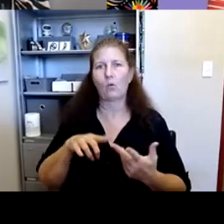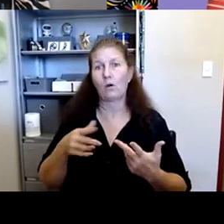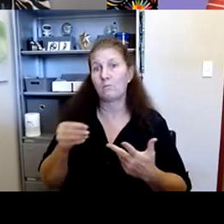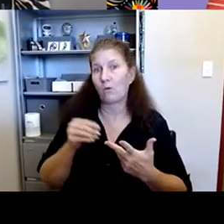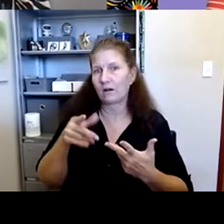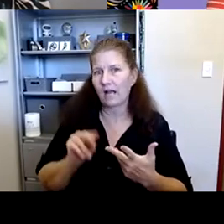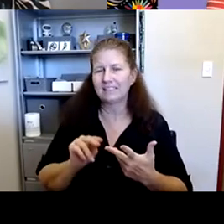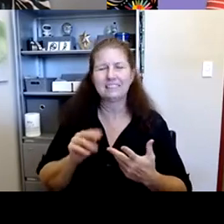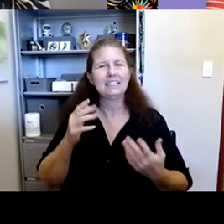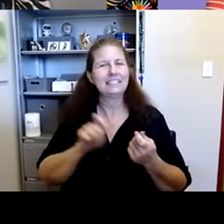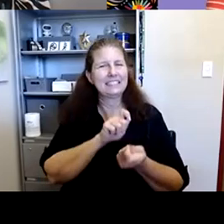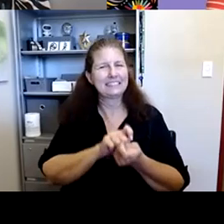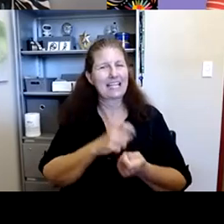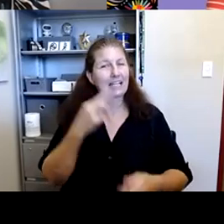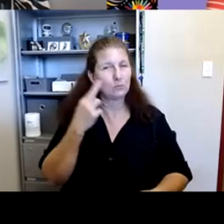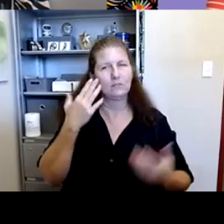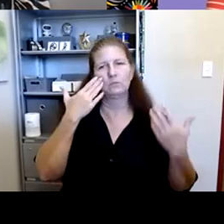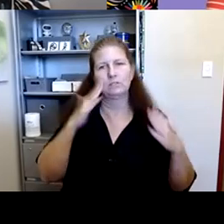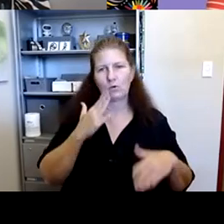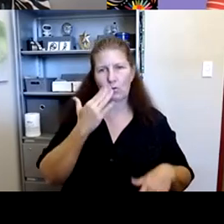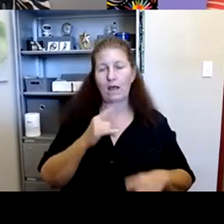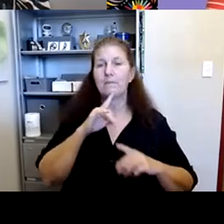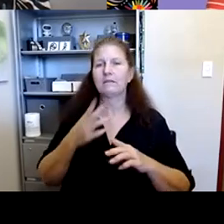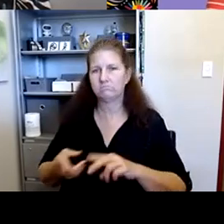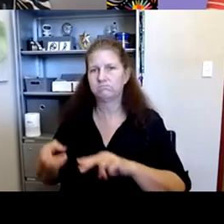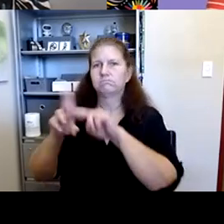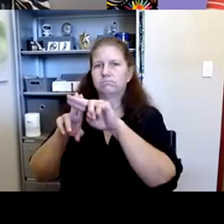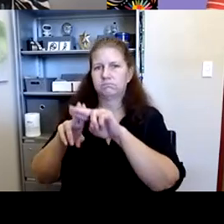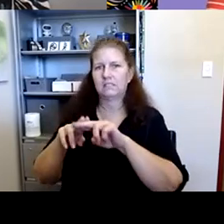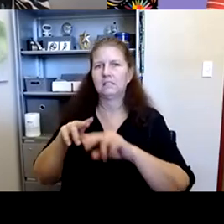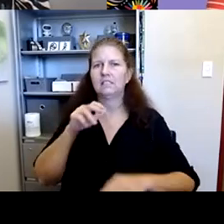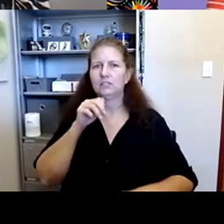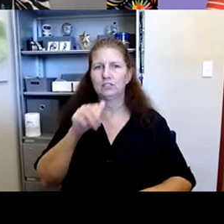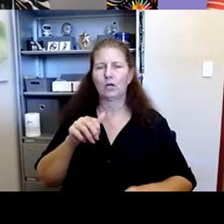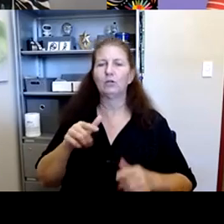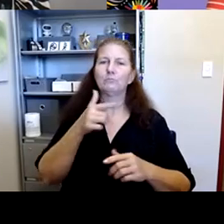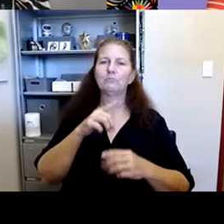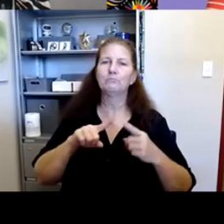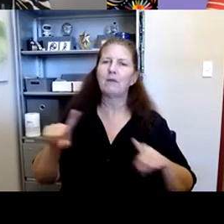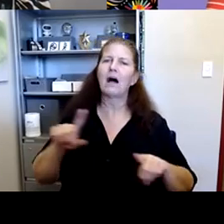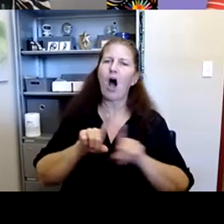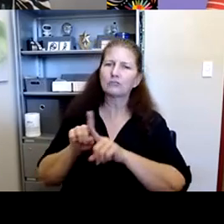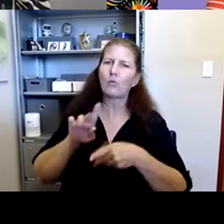Robyn Thomas: what? But it has gone up really dramatically. Not just mass shootings, but shootings in general. Um,